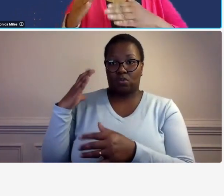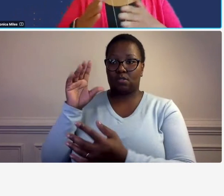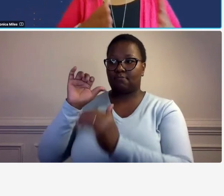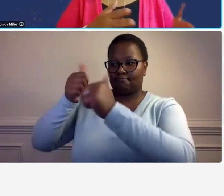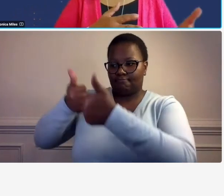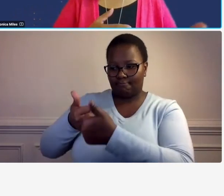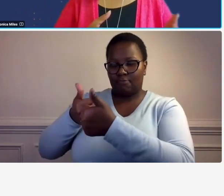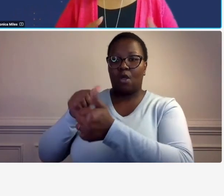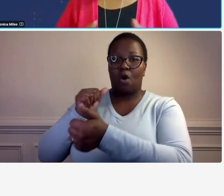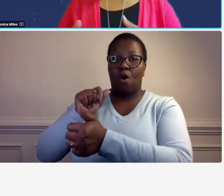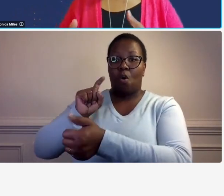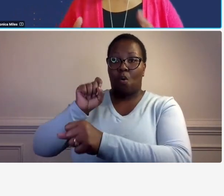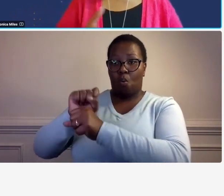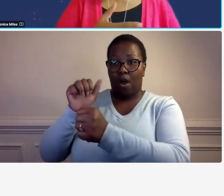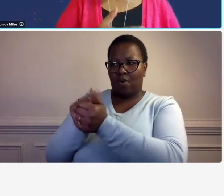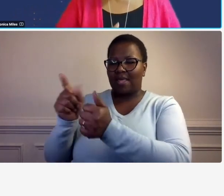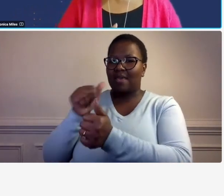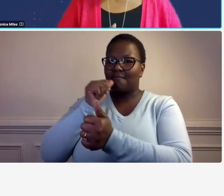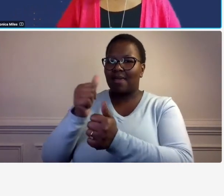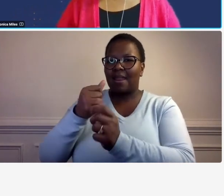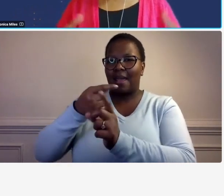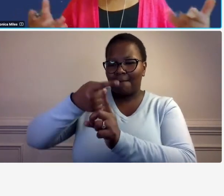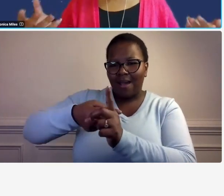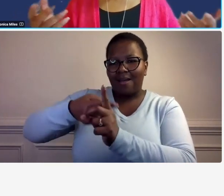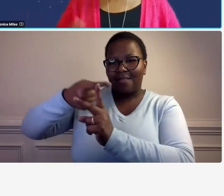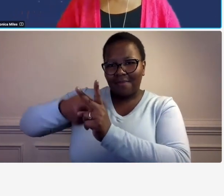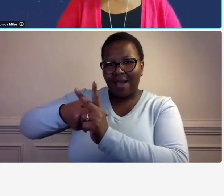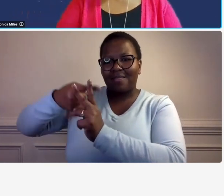one policy per month and at least by the end of the year you'll have you know nine and ten